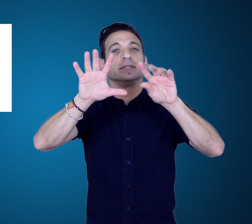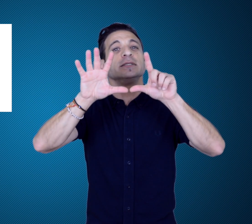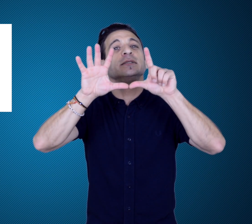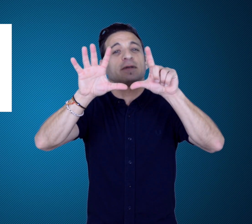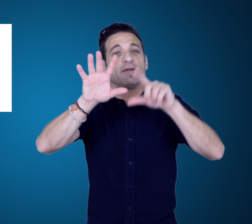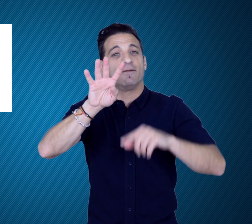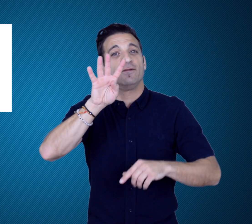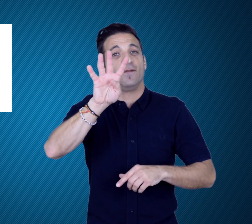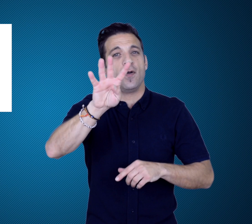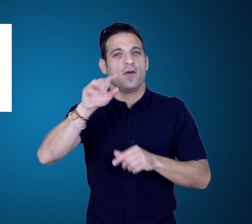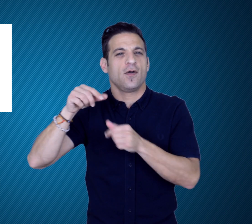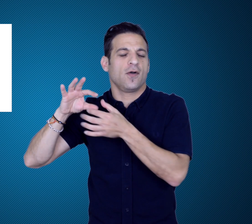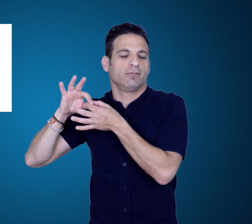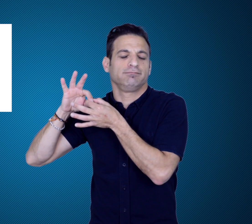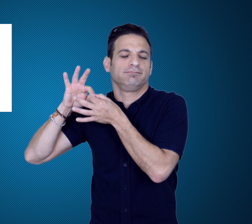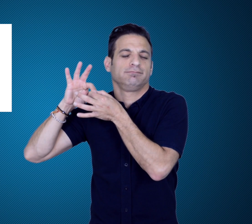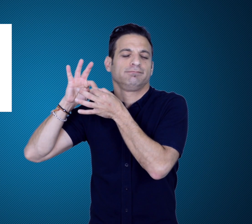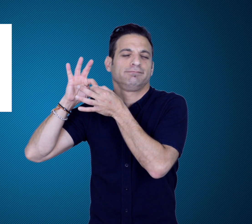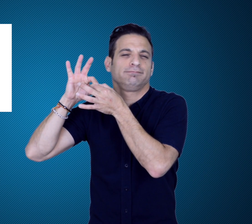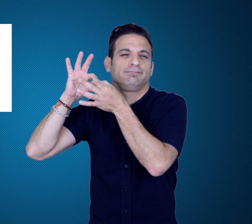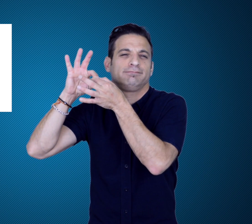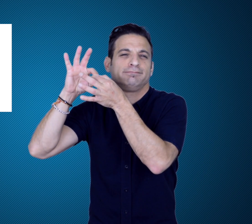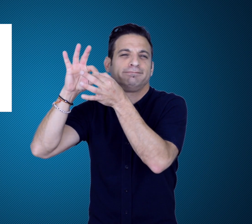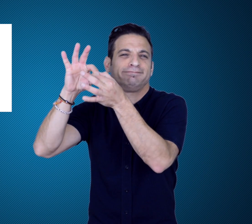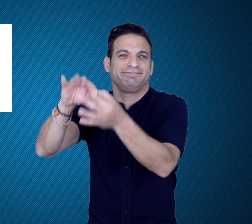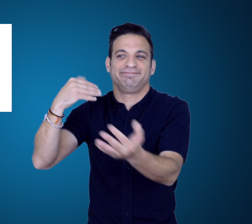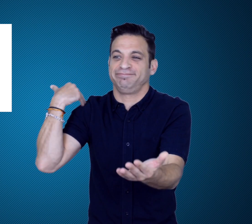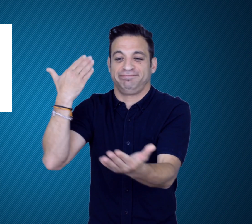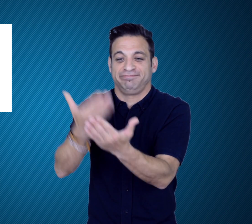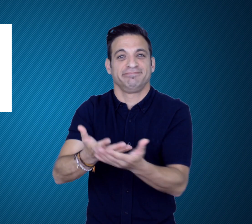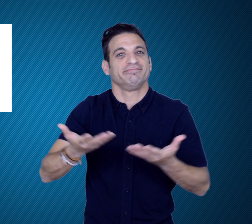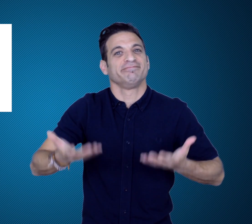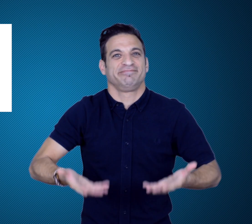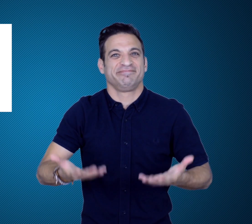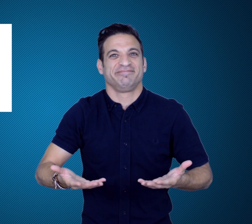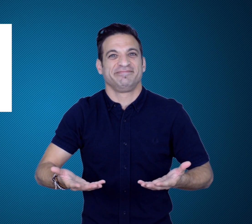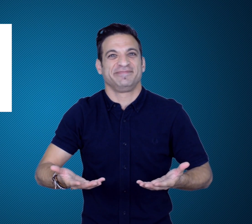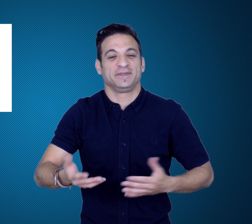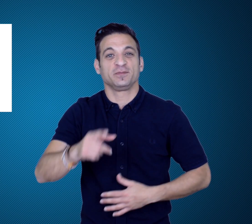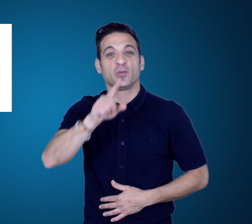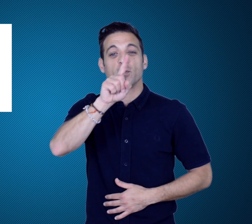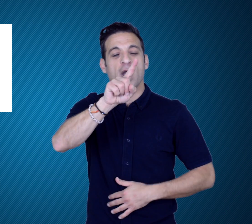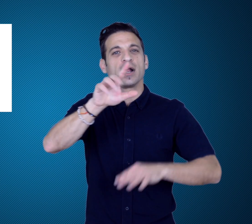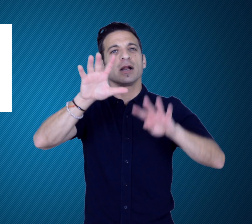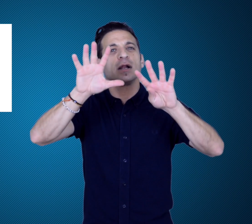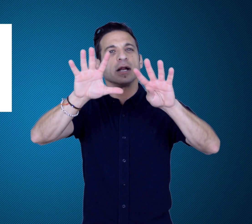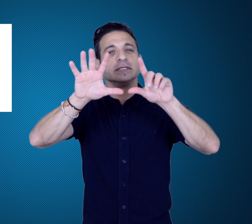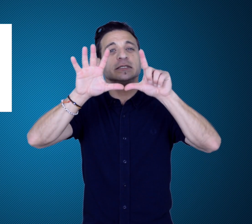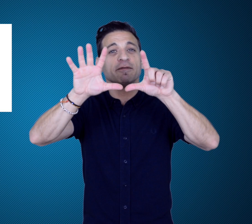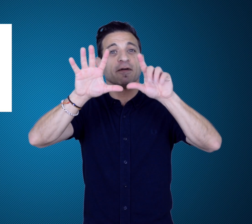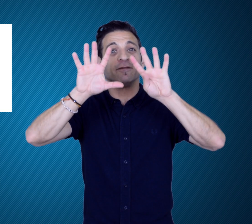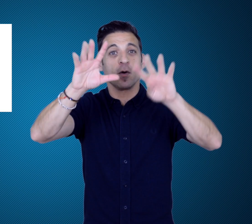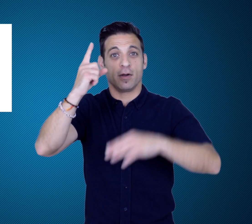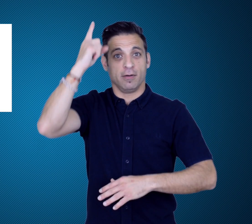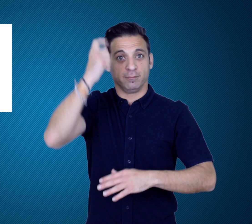was made in 1974 and has been in use ever since.